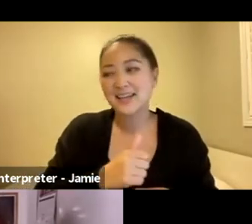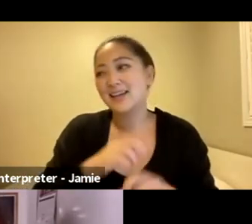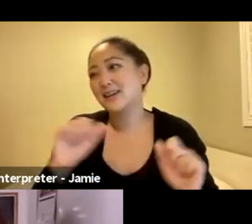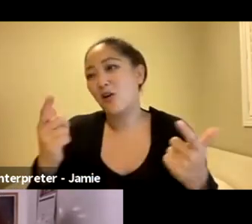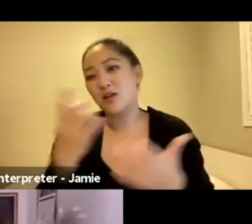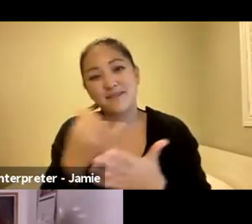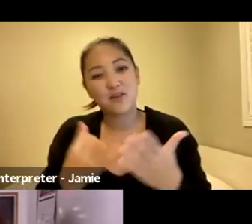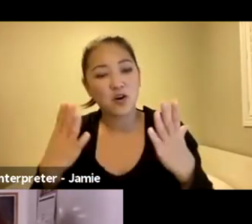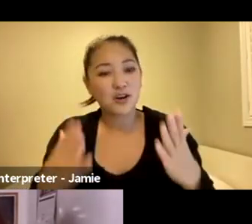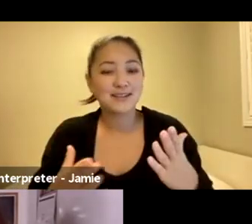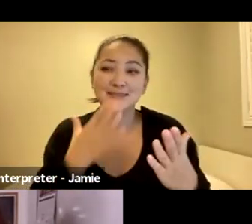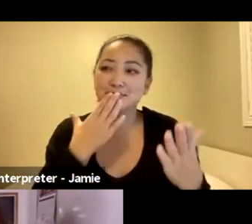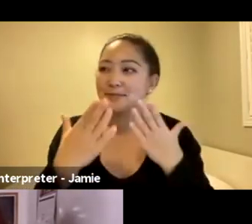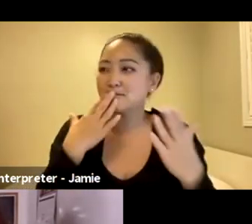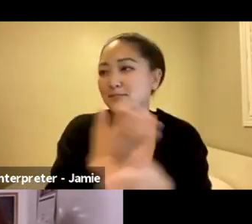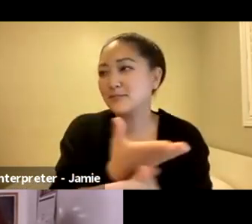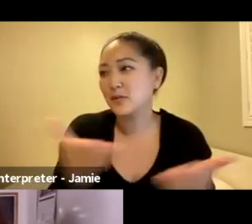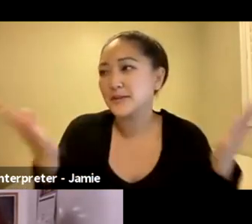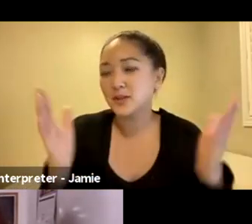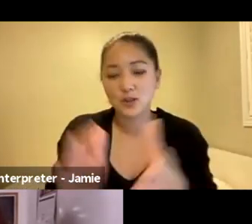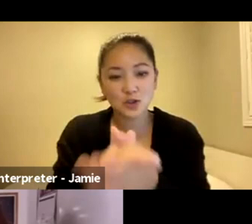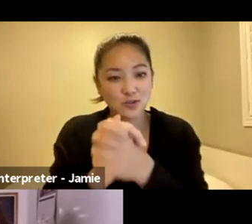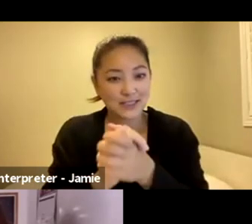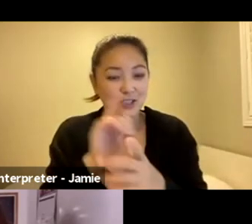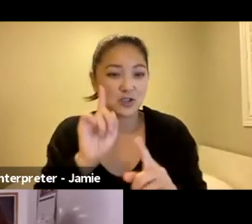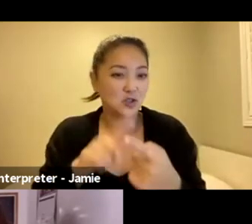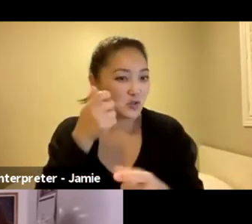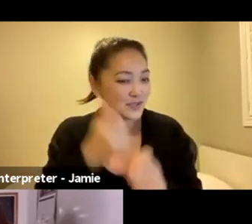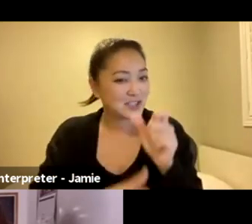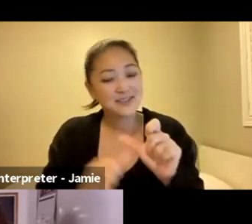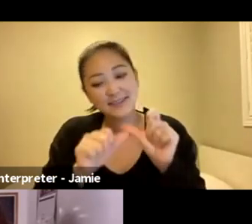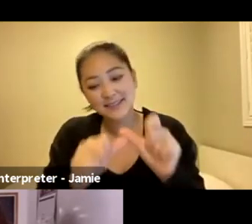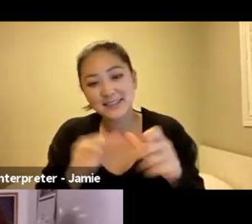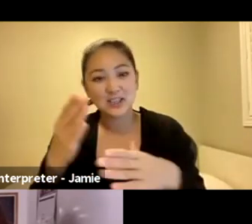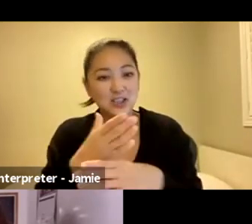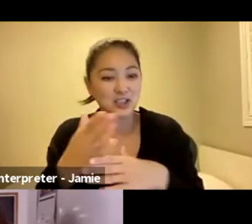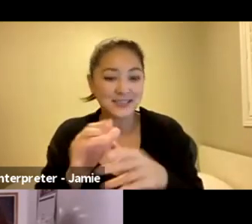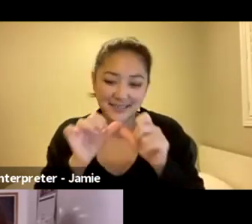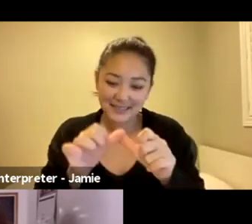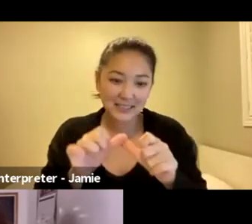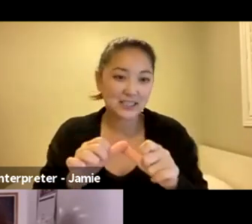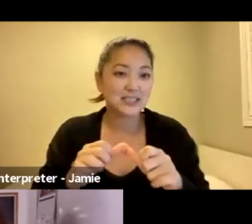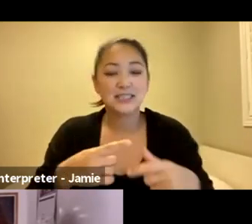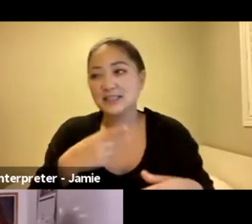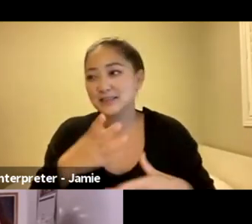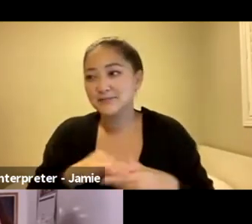Congratulations for trusting us and continue to share and continue to tell your stories. I think I've heard a couple of times this